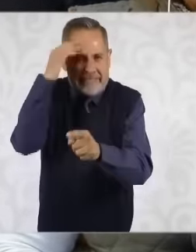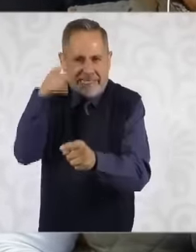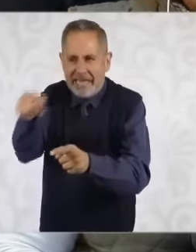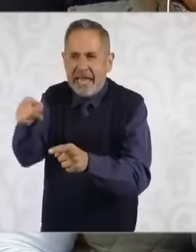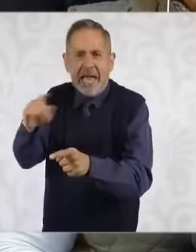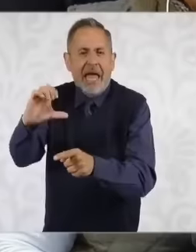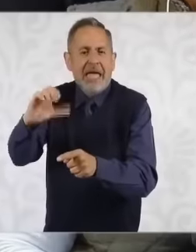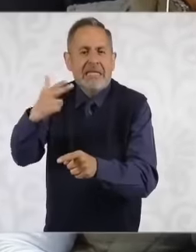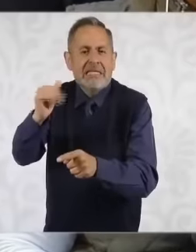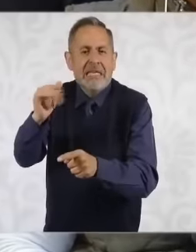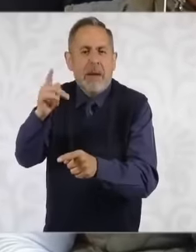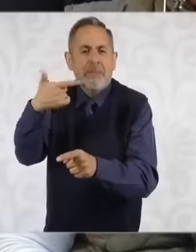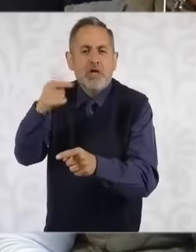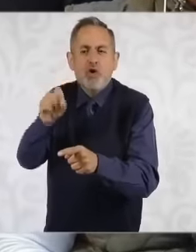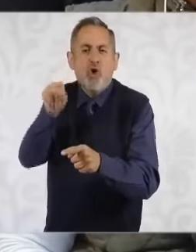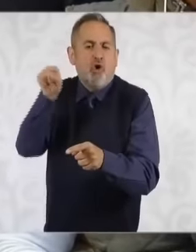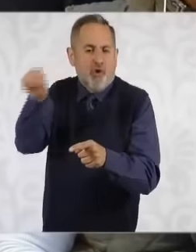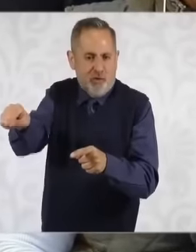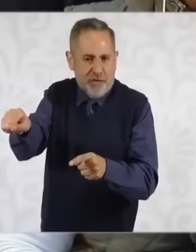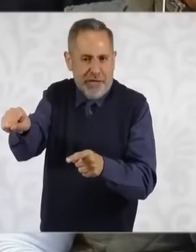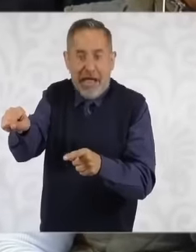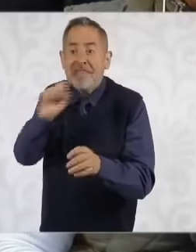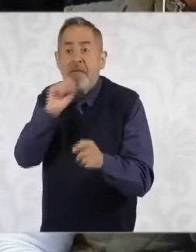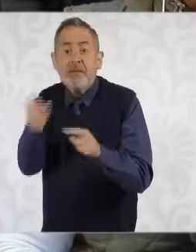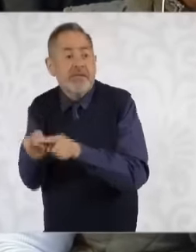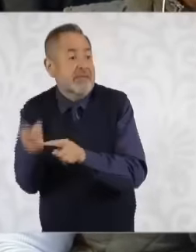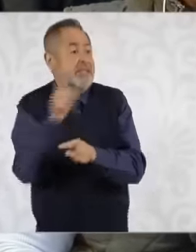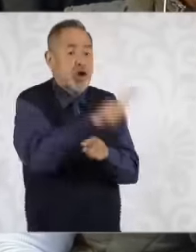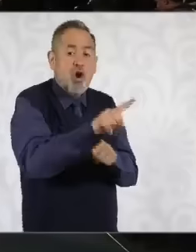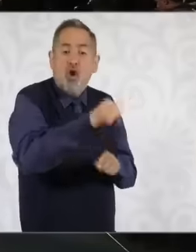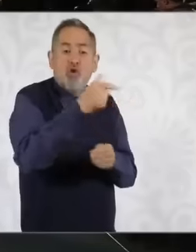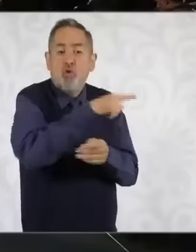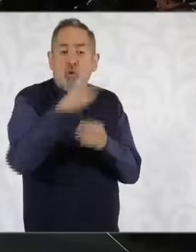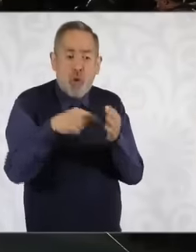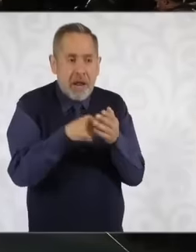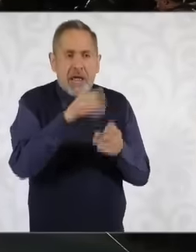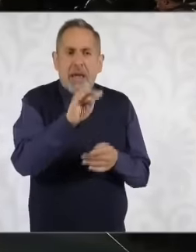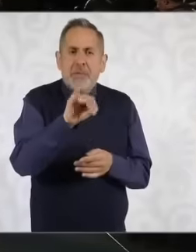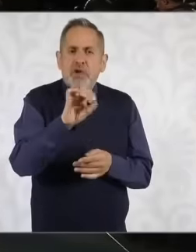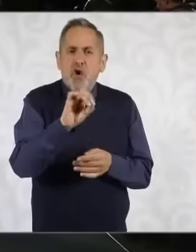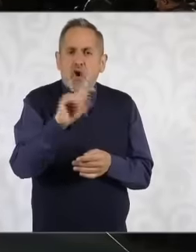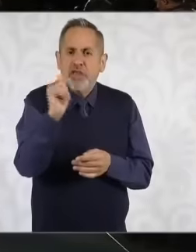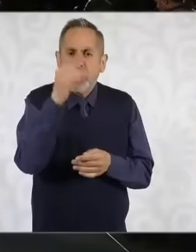I mentioned Simit, which is a center for biotechnology and also for hybrids that